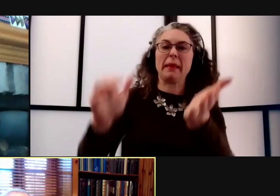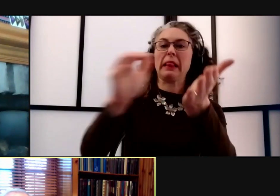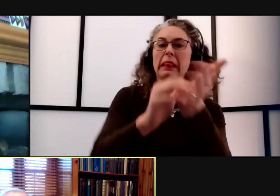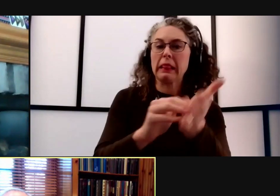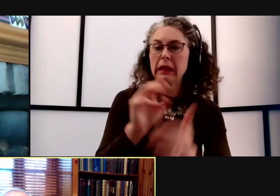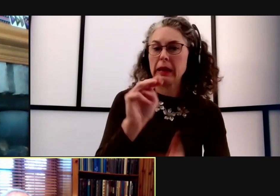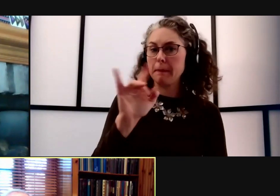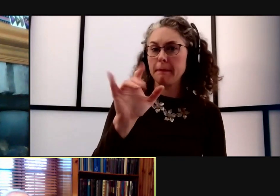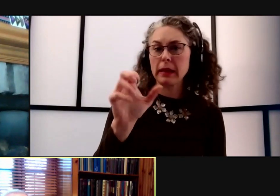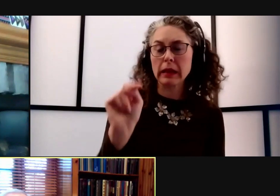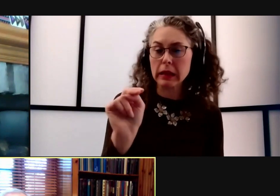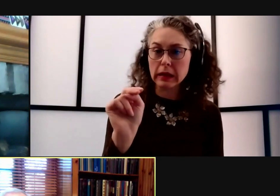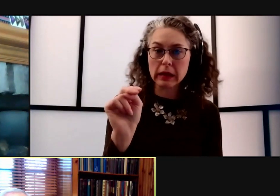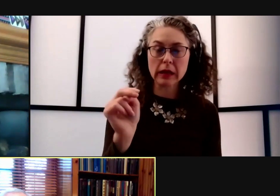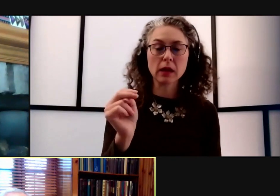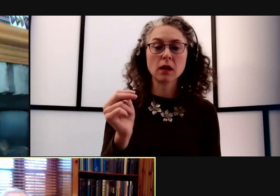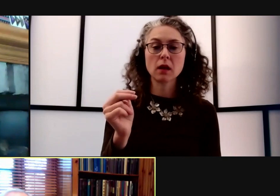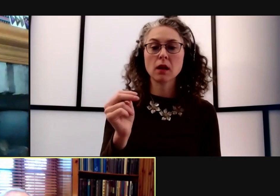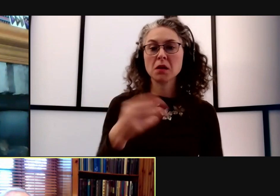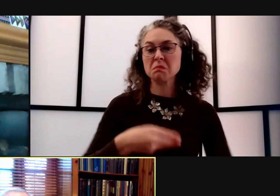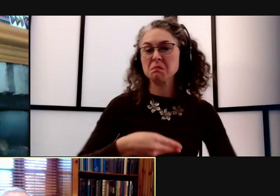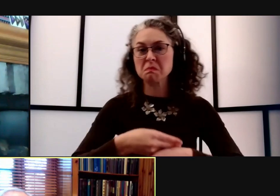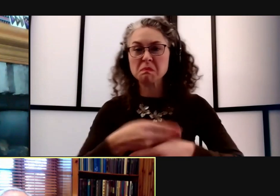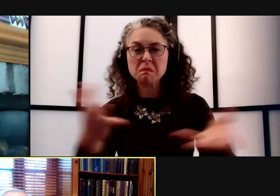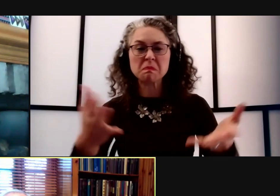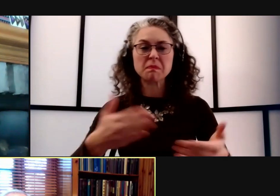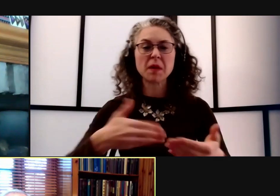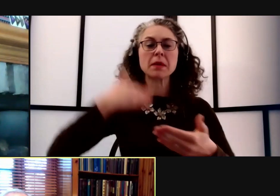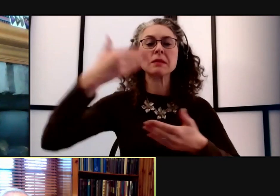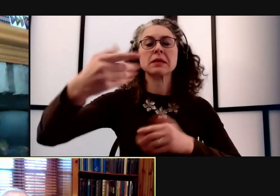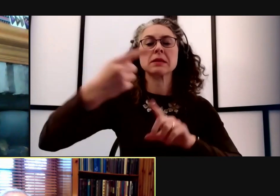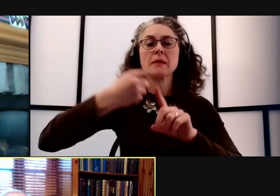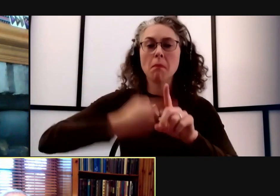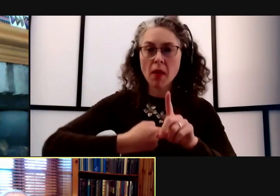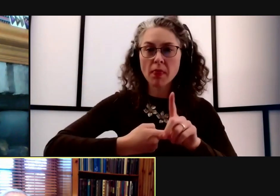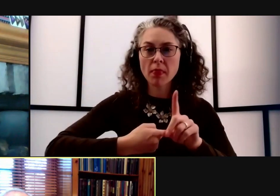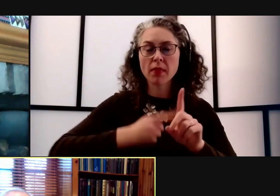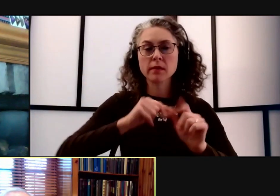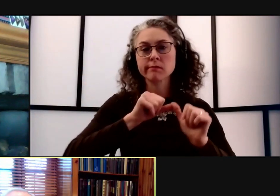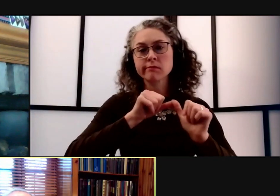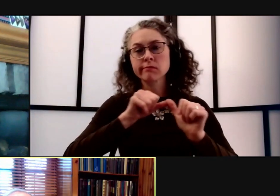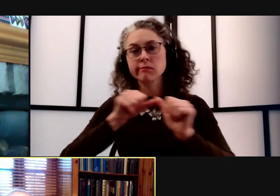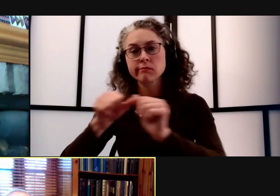starting to come out probably within a month from now and extending through the summer until later in the year.